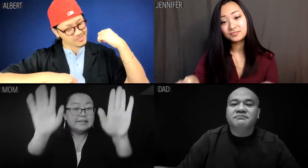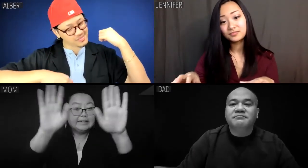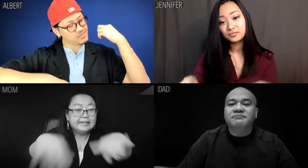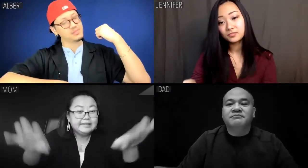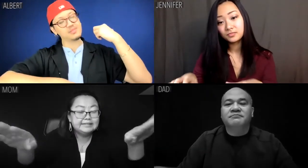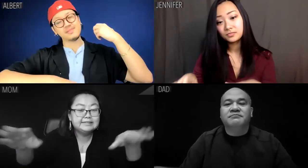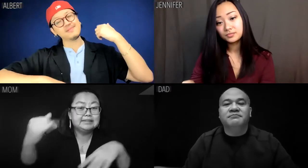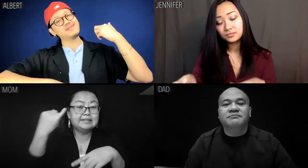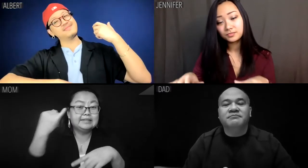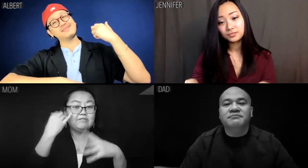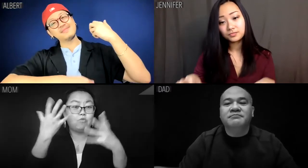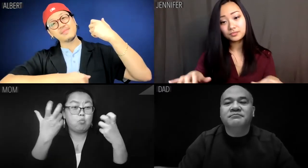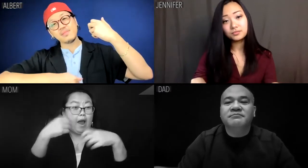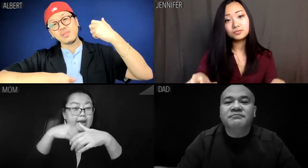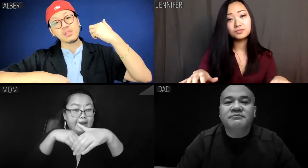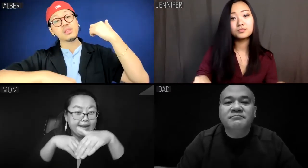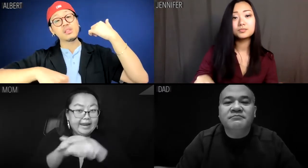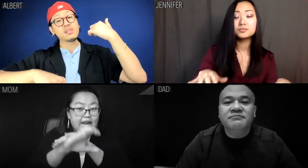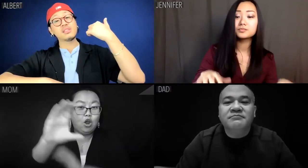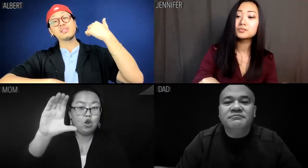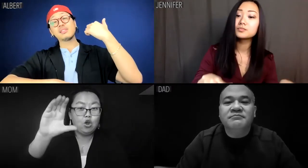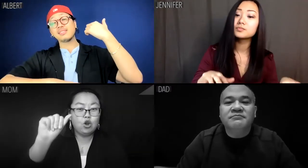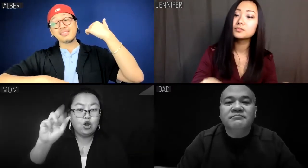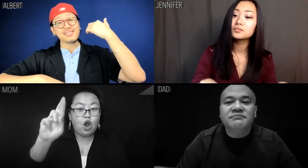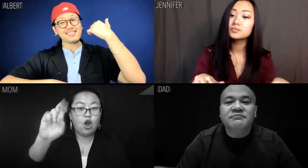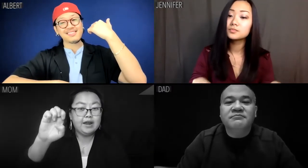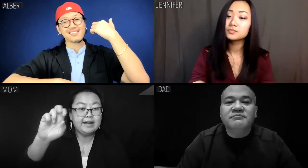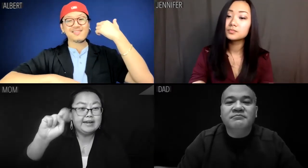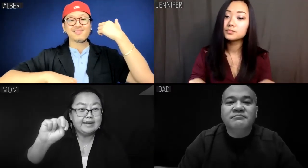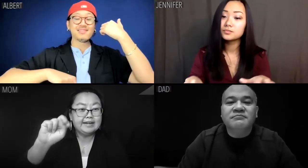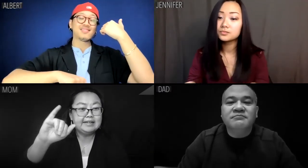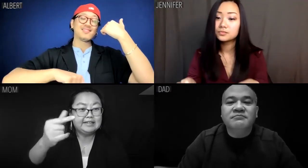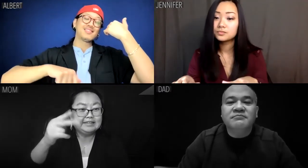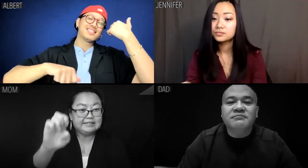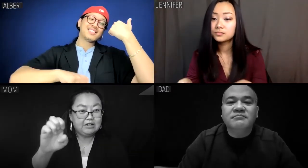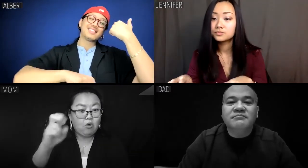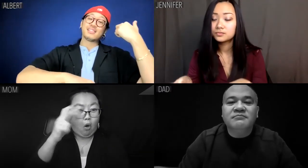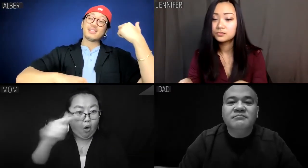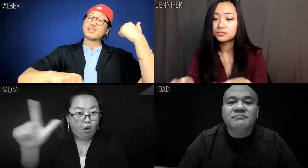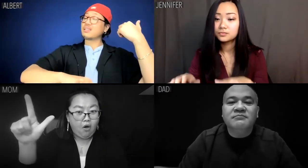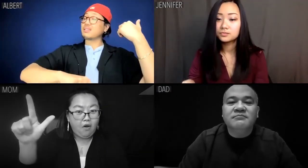Mom: Kids, if you want to make it to Carnegie Hall--